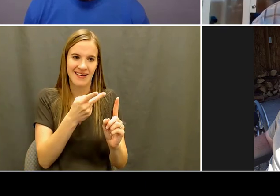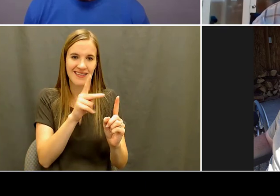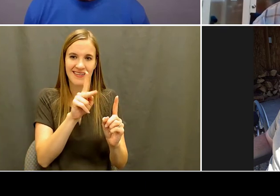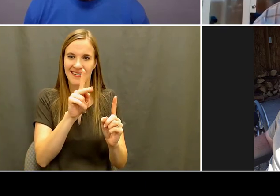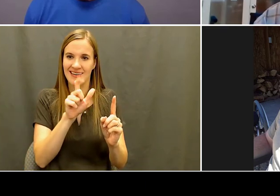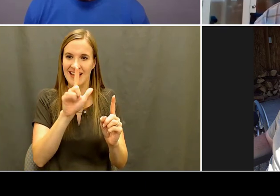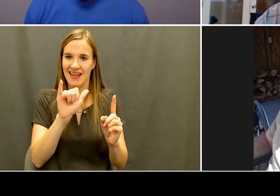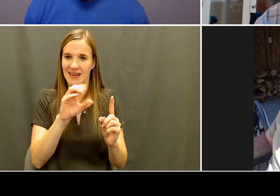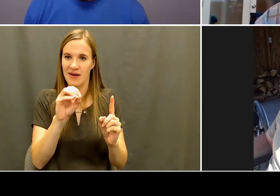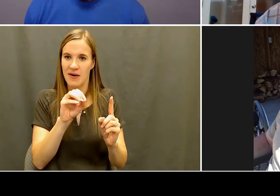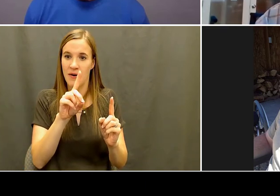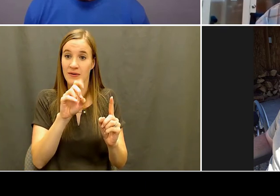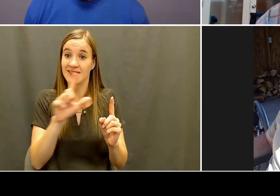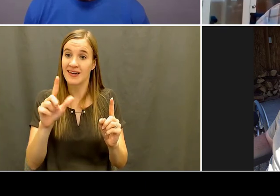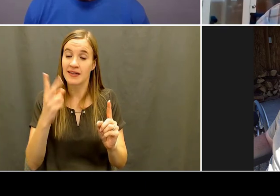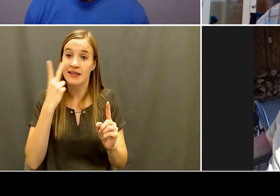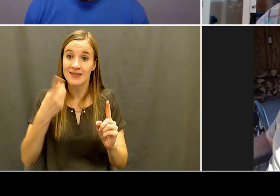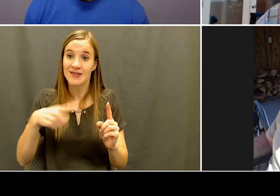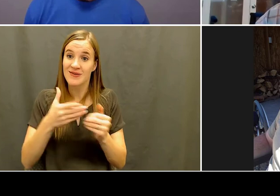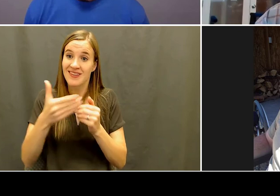next interview and thanks for joining us.